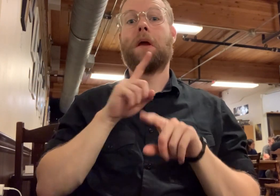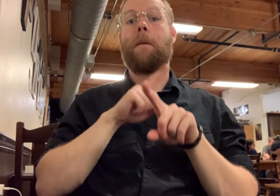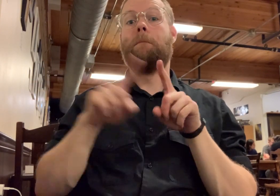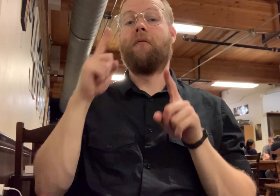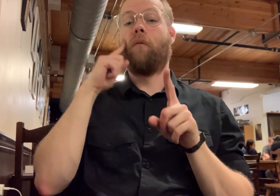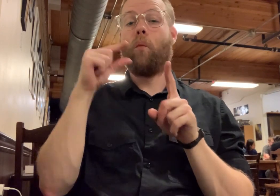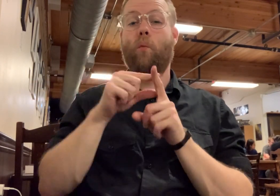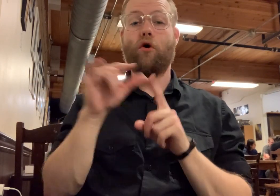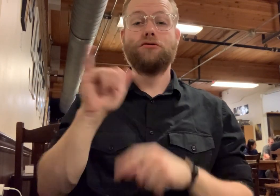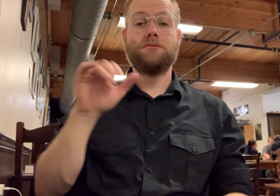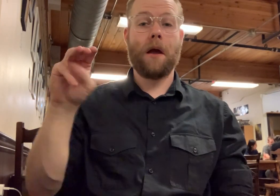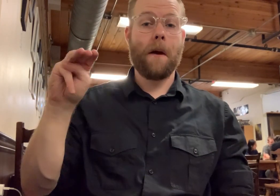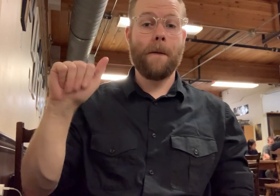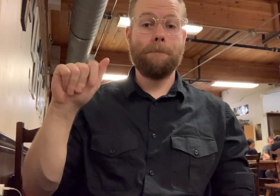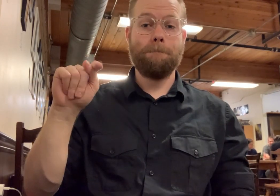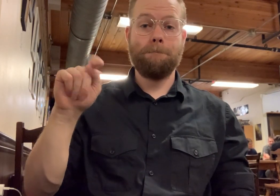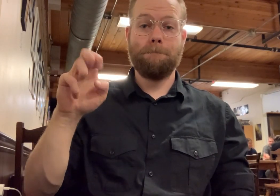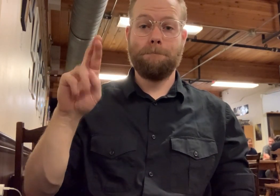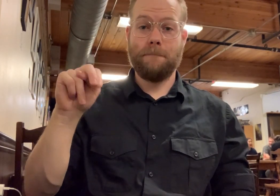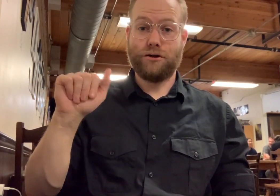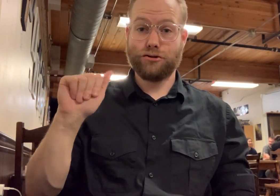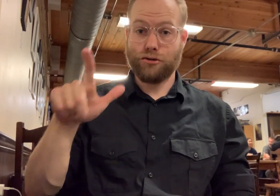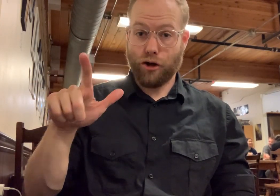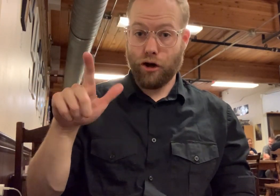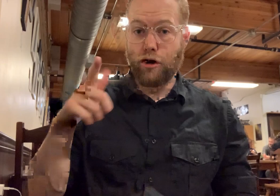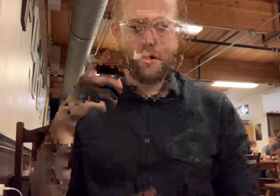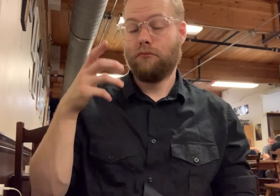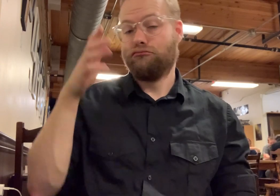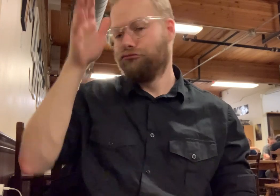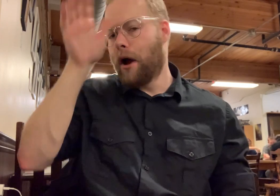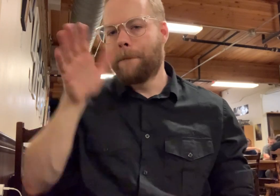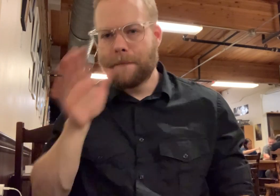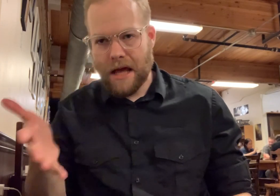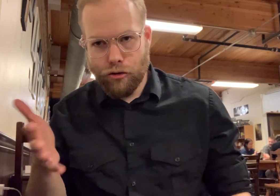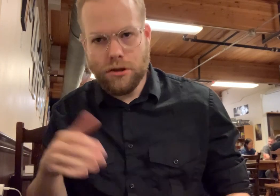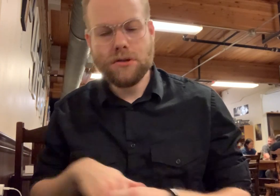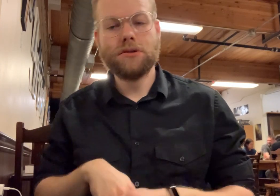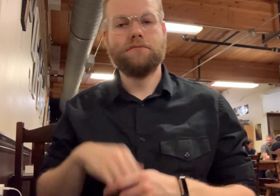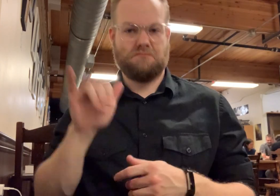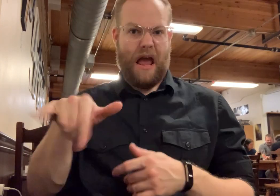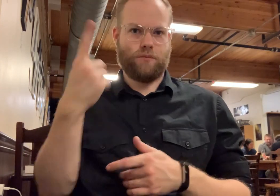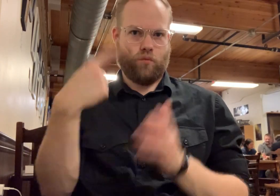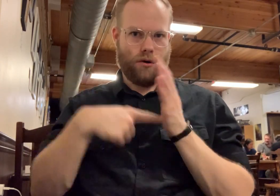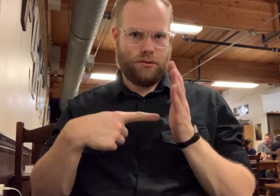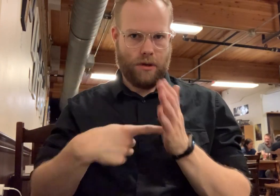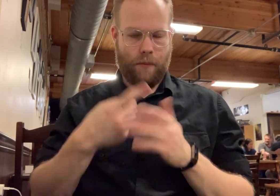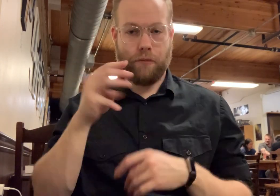But for words like maternal grandparents. That's one example.